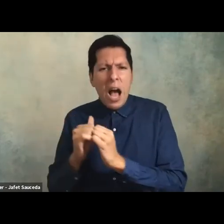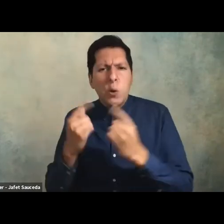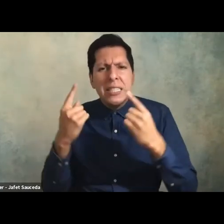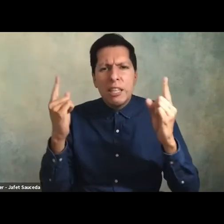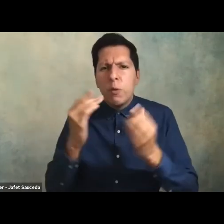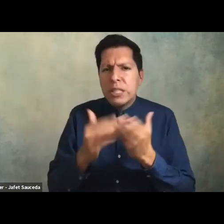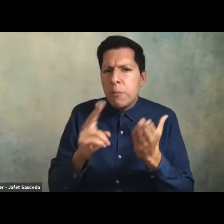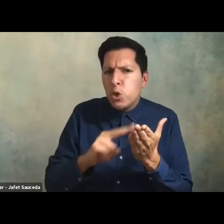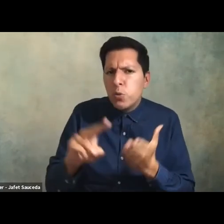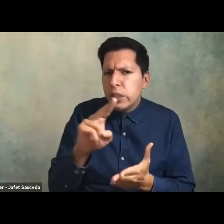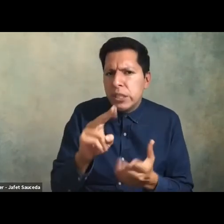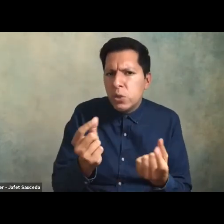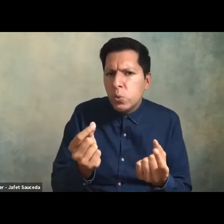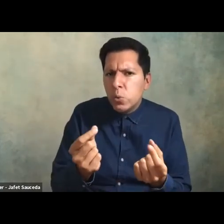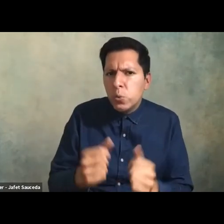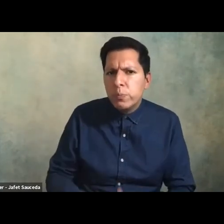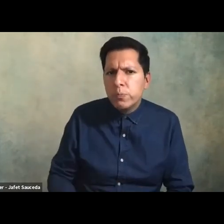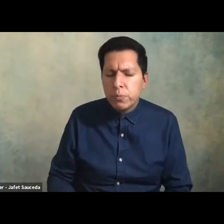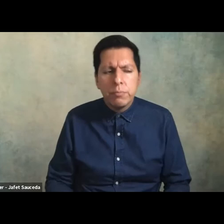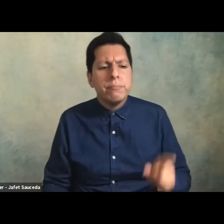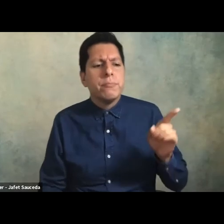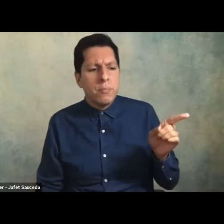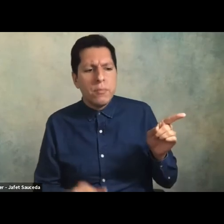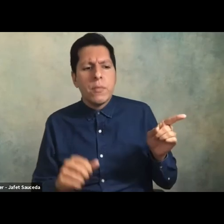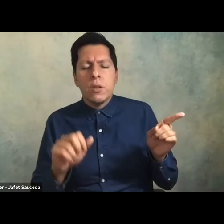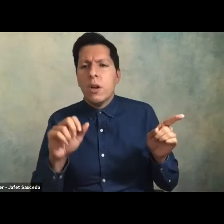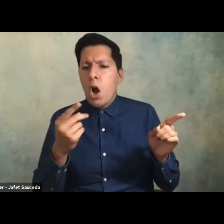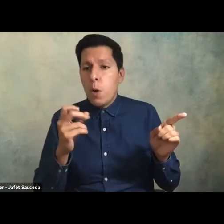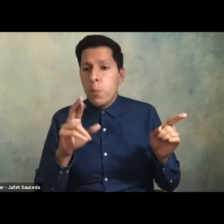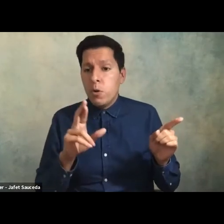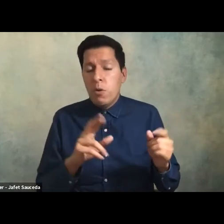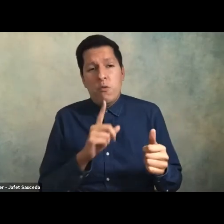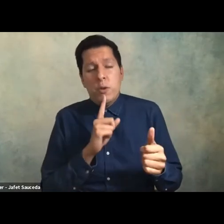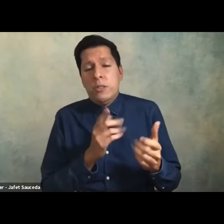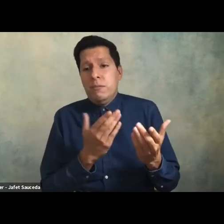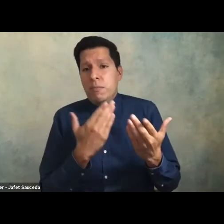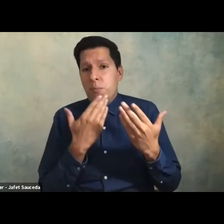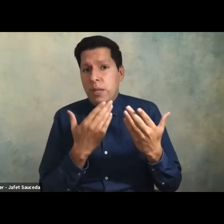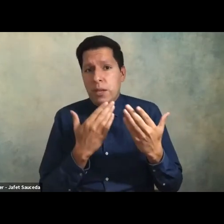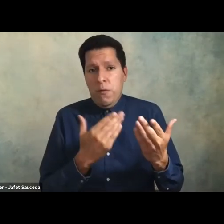yeah hey i appreciate uh the praise i also appreciate the engagement in the chat i'm